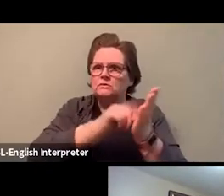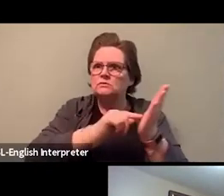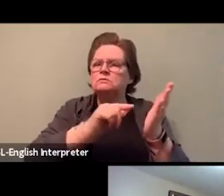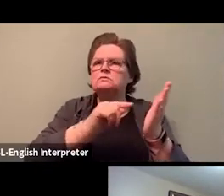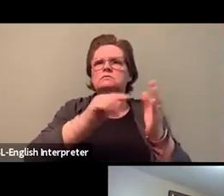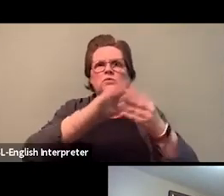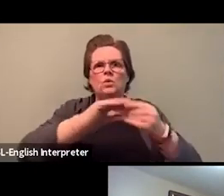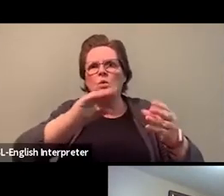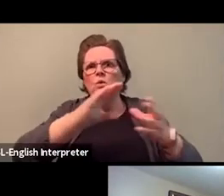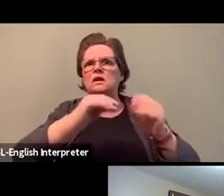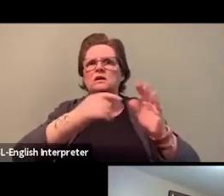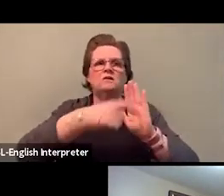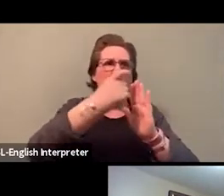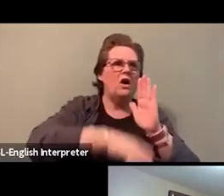a number of things to address it.